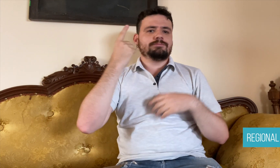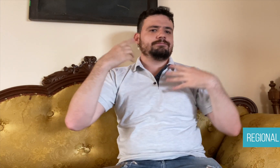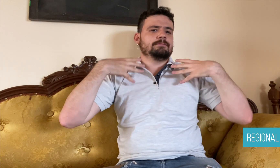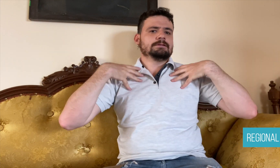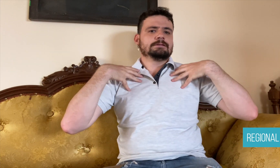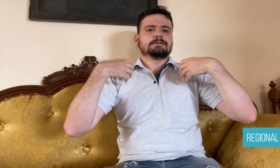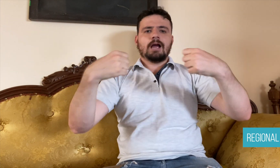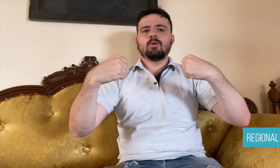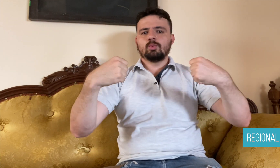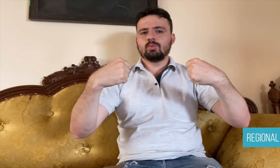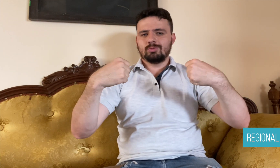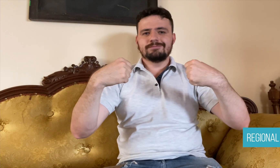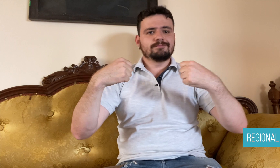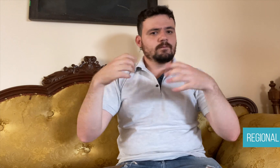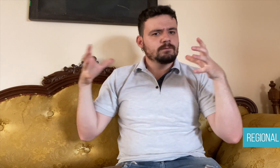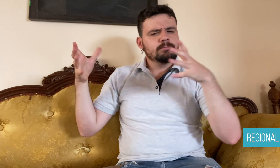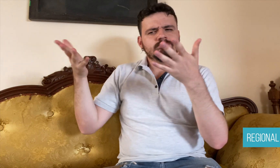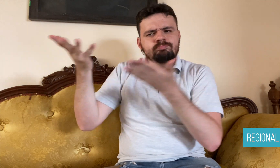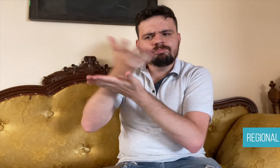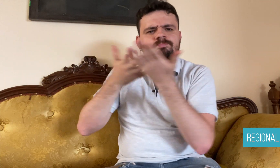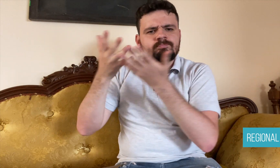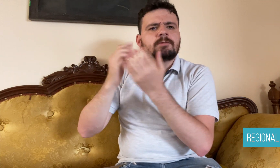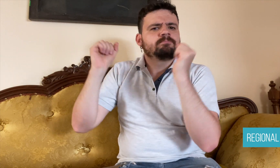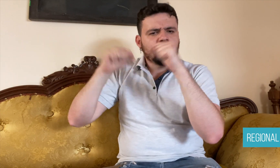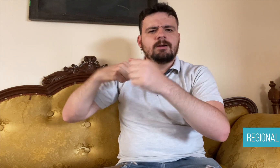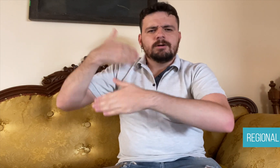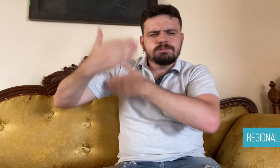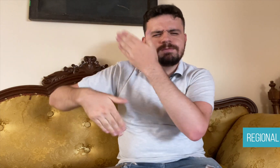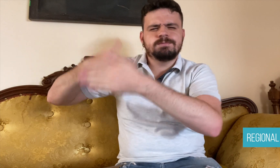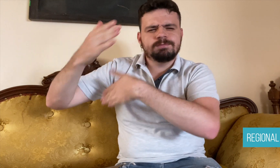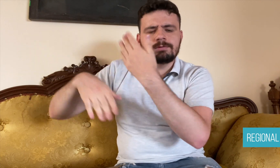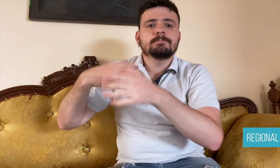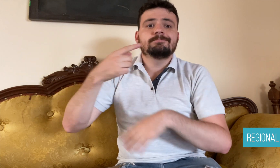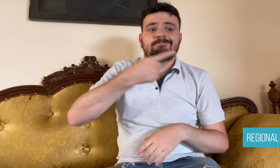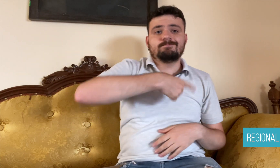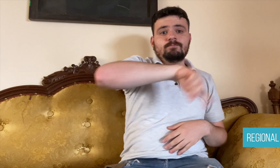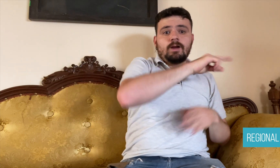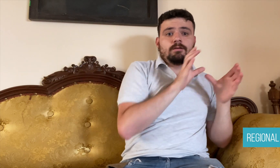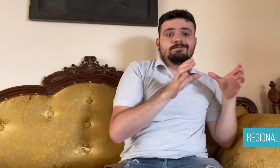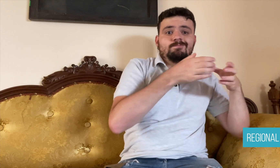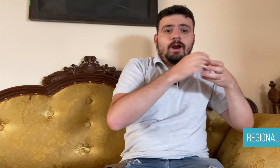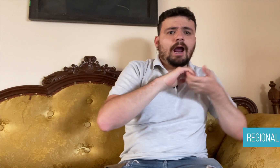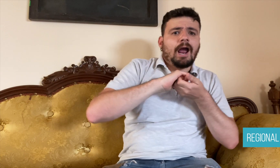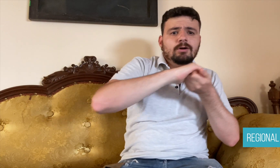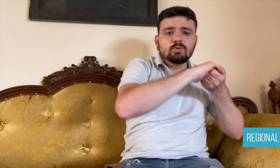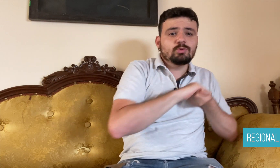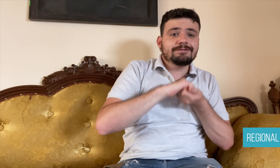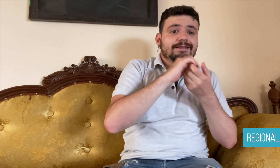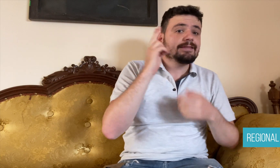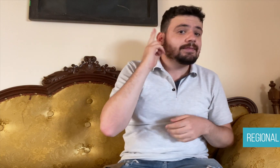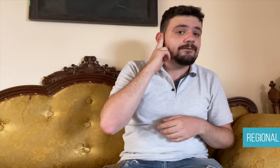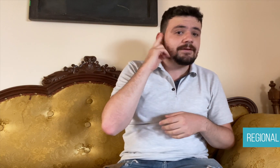the Deaf Association in Medellín decided to participate